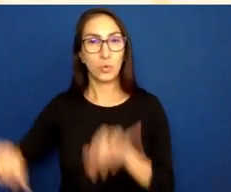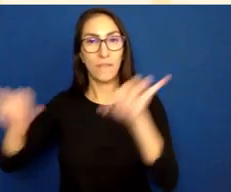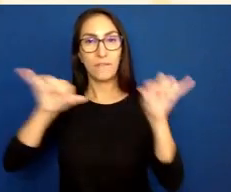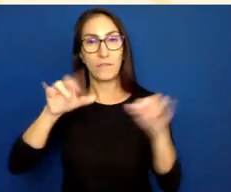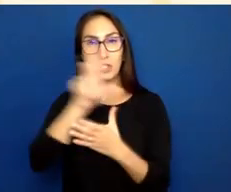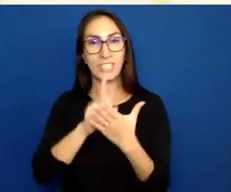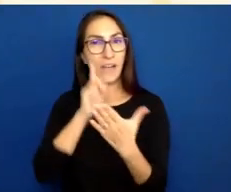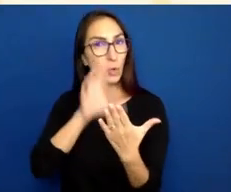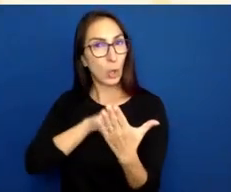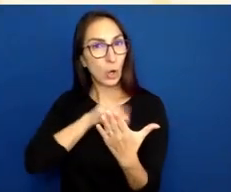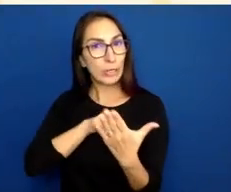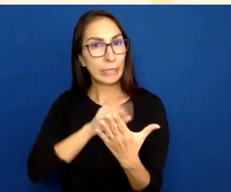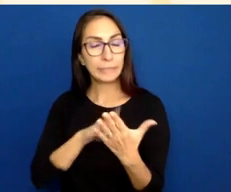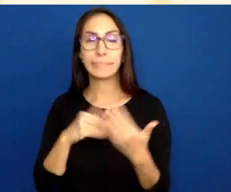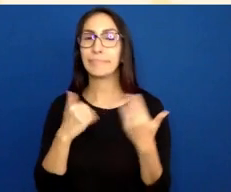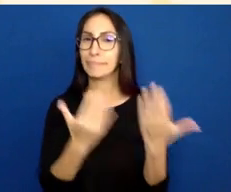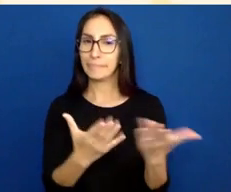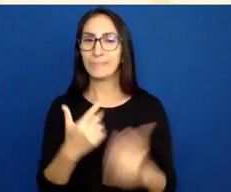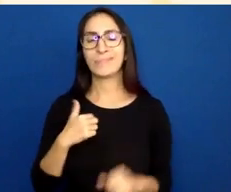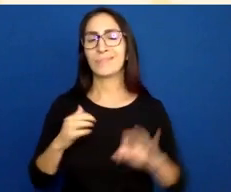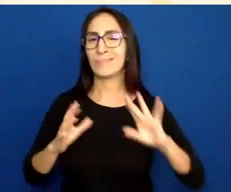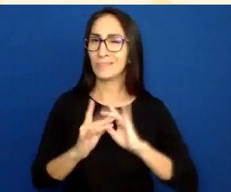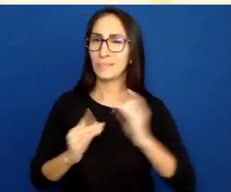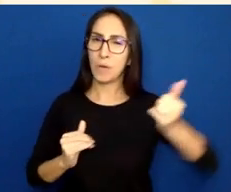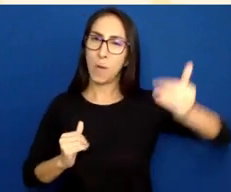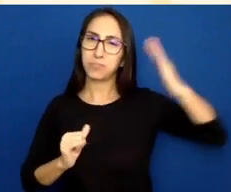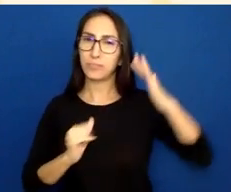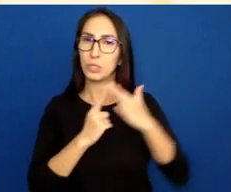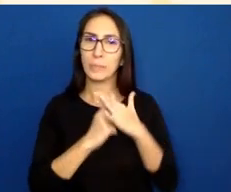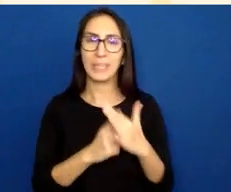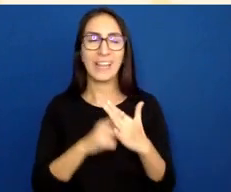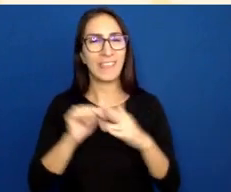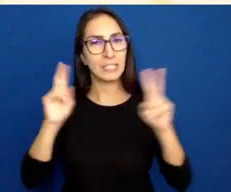As I mentioned at the beginning, it's a big subject. There's a lot to it.